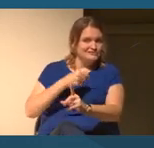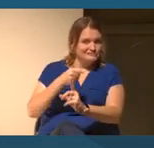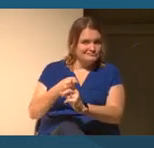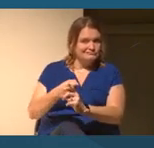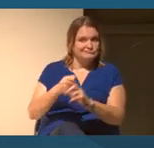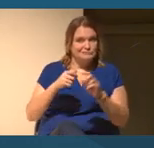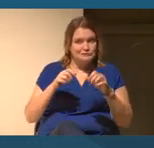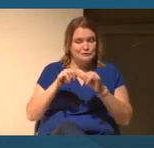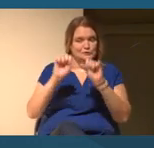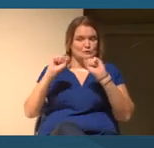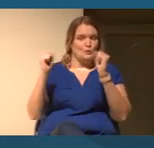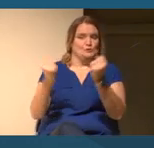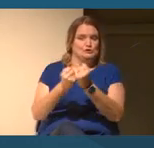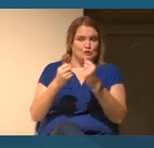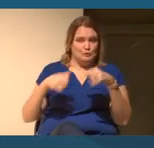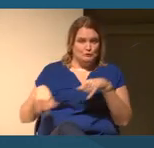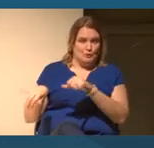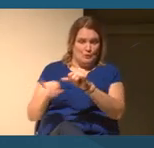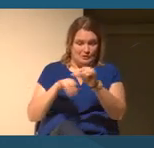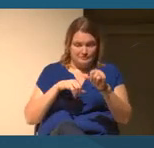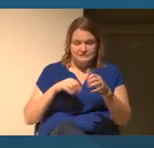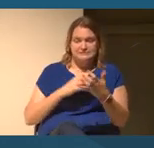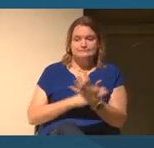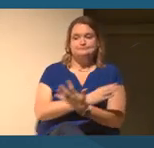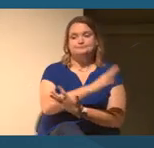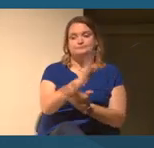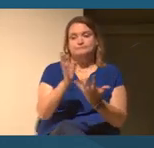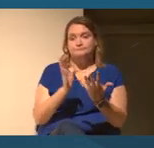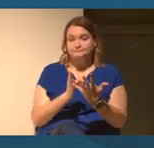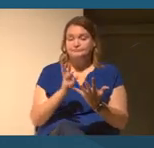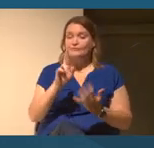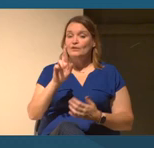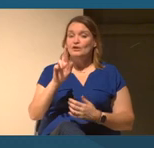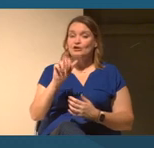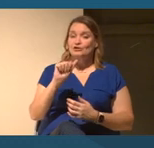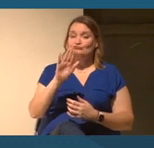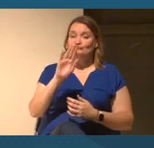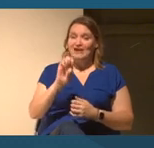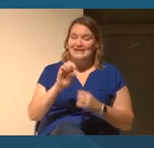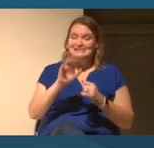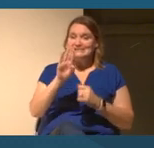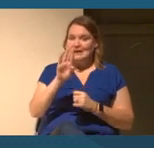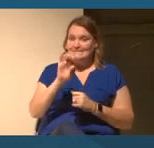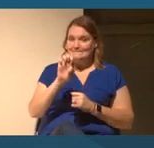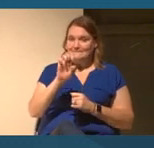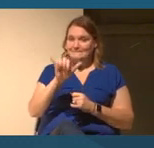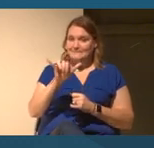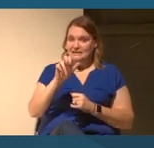Race beyond the US, another which we thought was very important for this group because